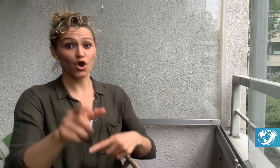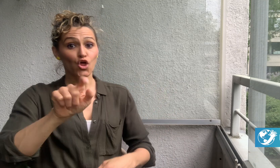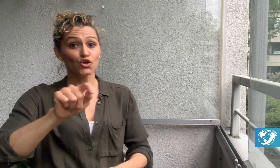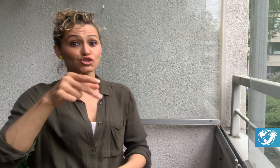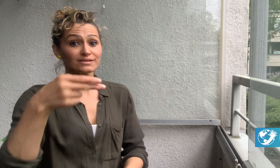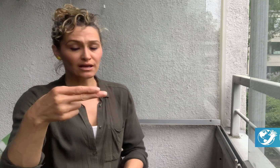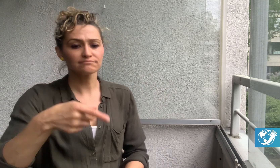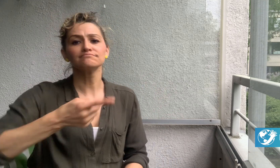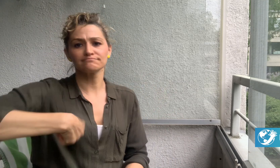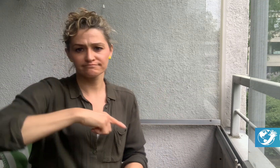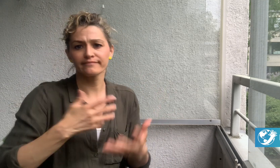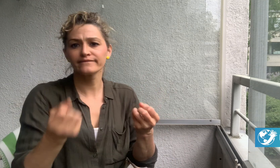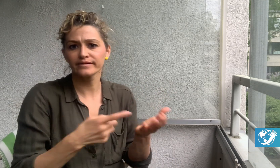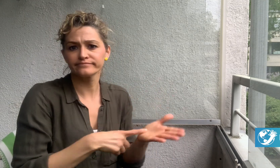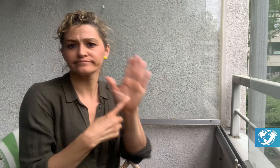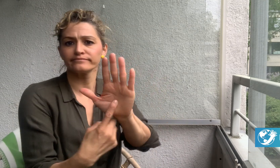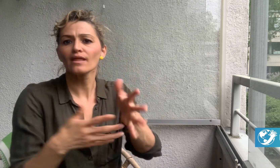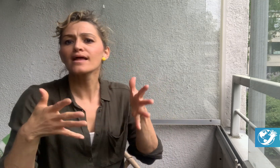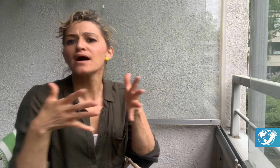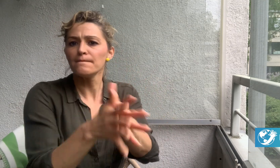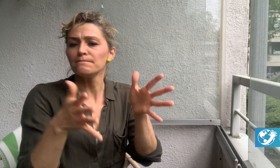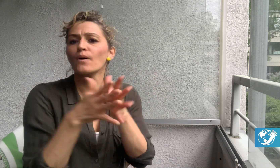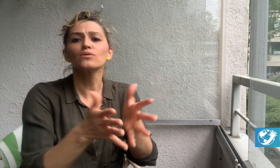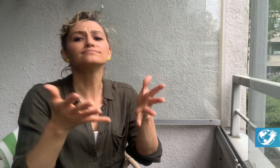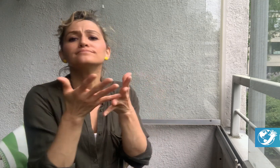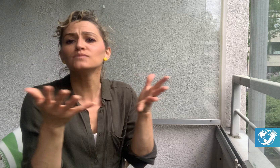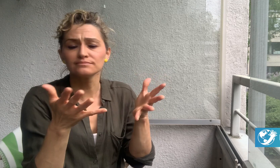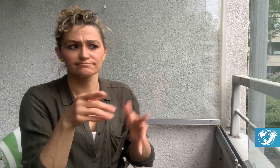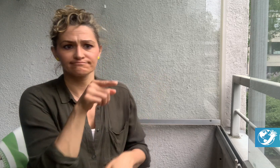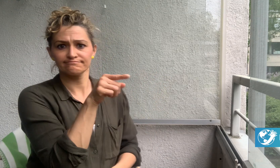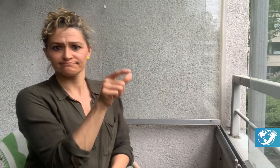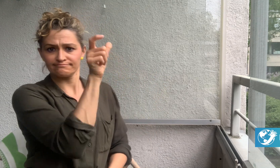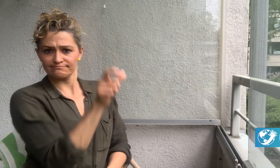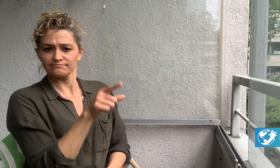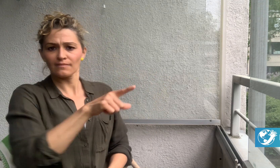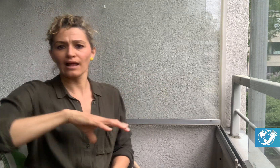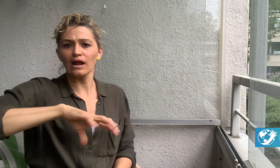This Thursday, we will have a report